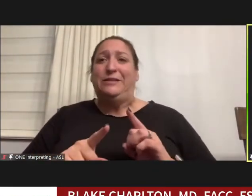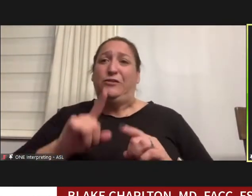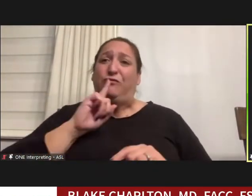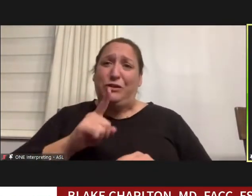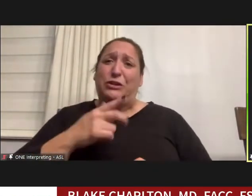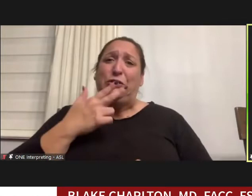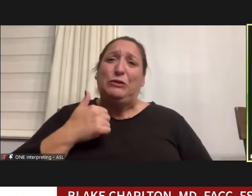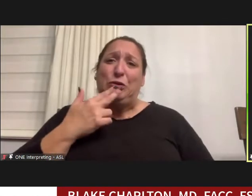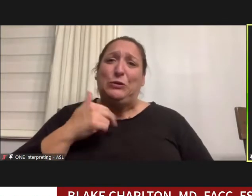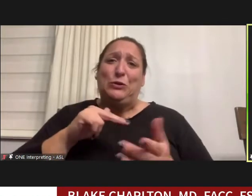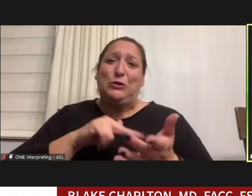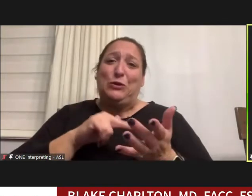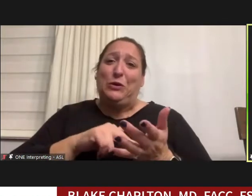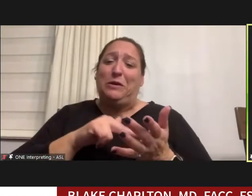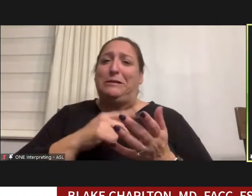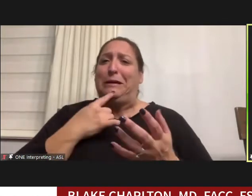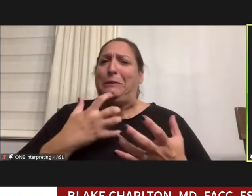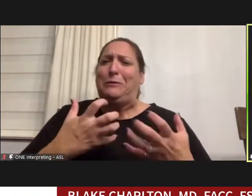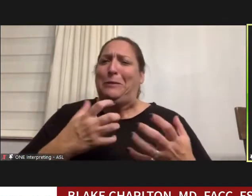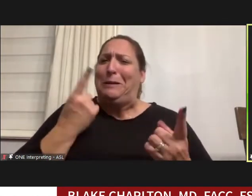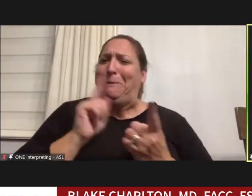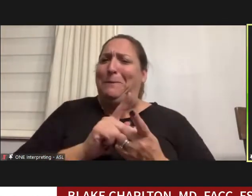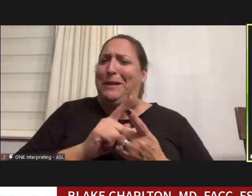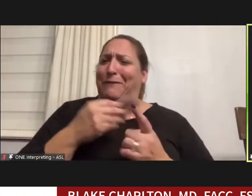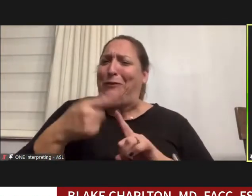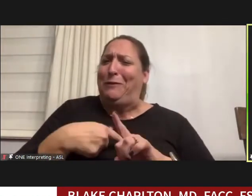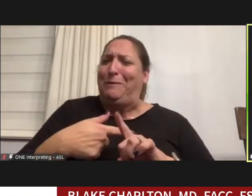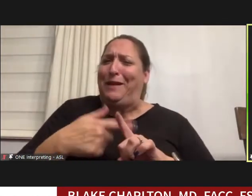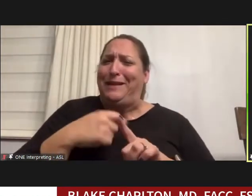I've been trying to get her to notice me for a few months I haven't figured out how to talk to